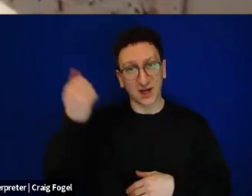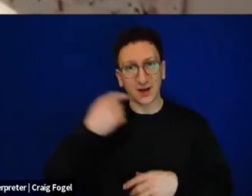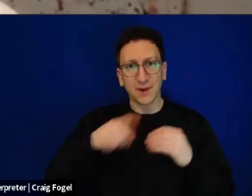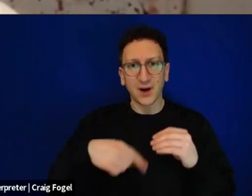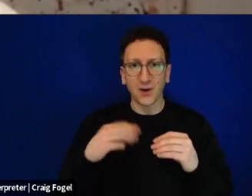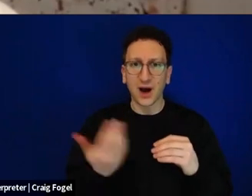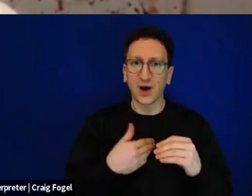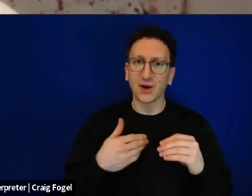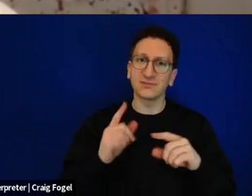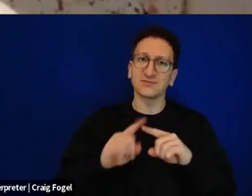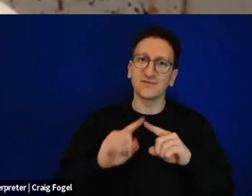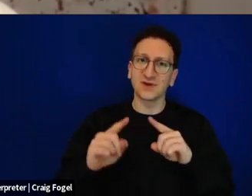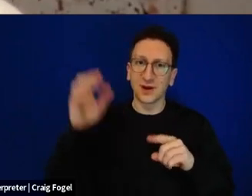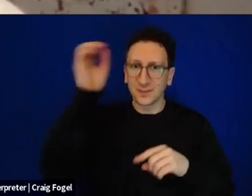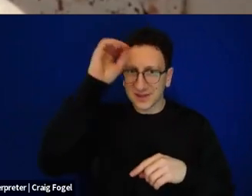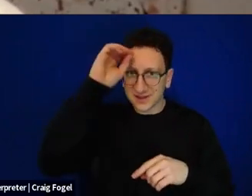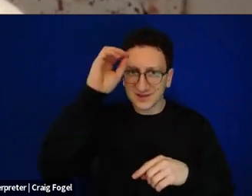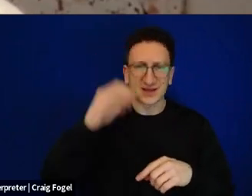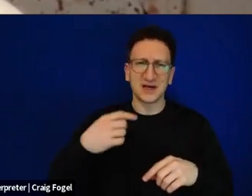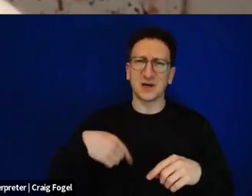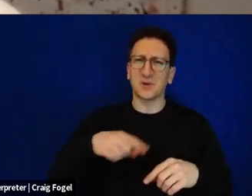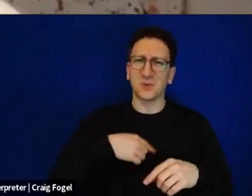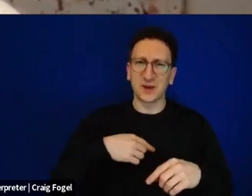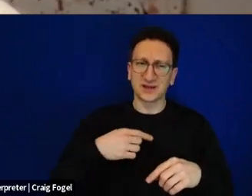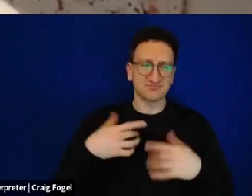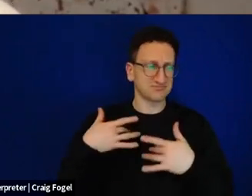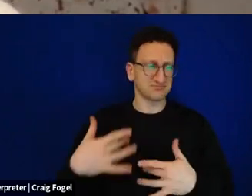and we've turned bitterly one against the other, I think is such an important message.